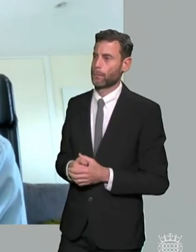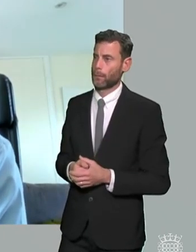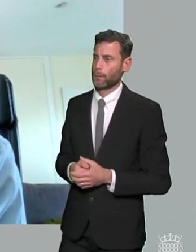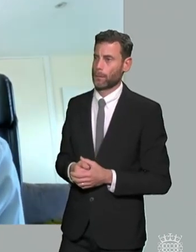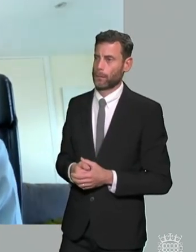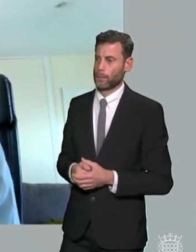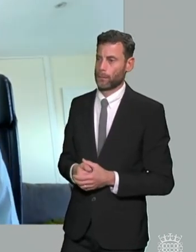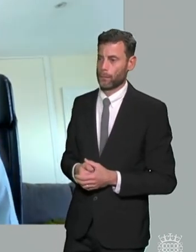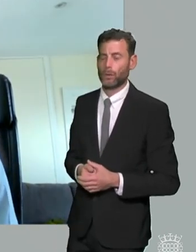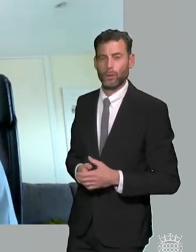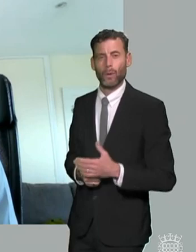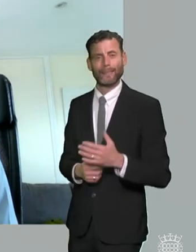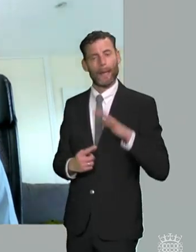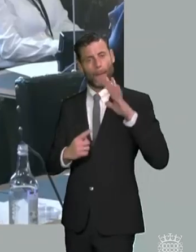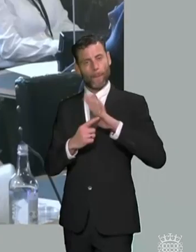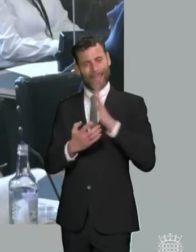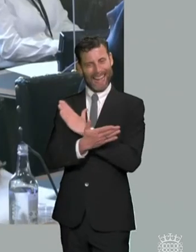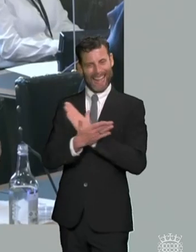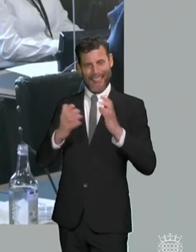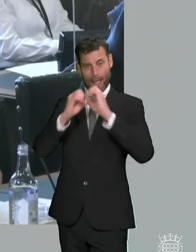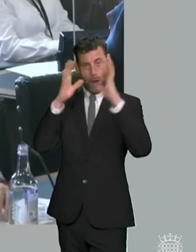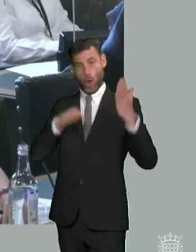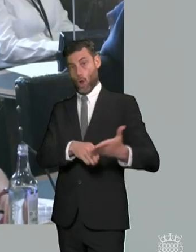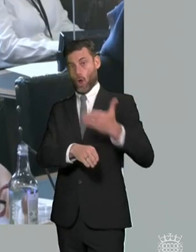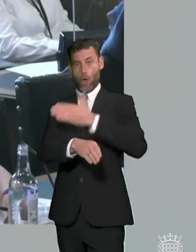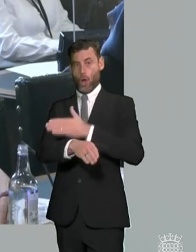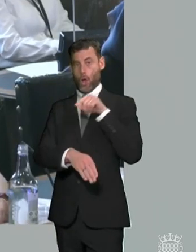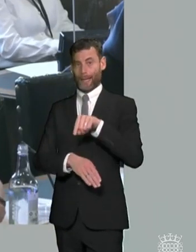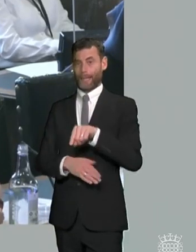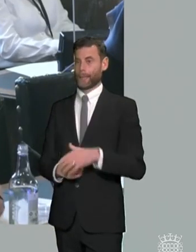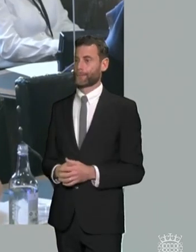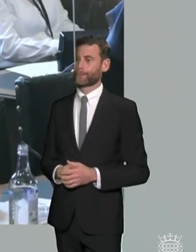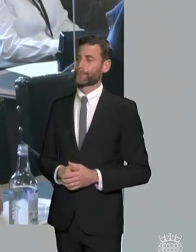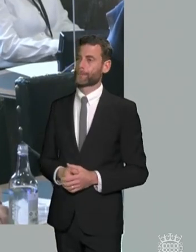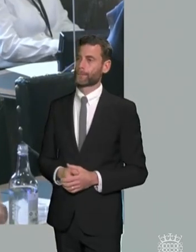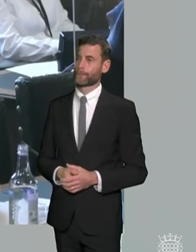intervention looks like the last my last very very short follow-up is when i talk about send funding